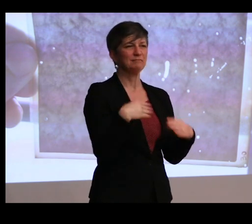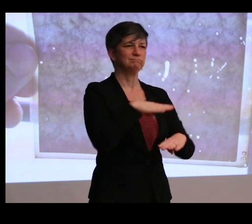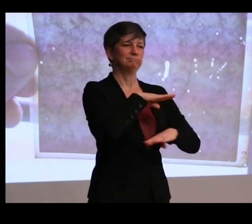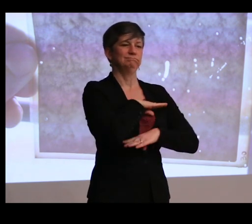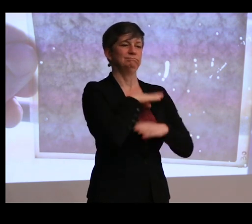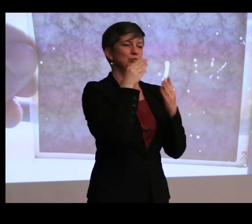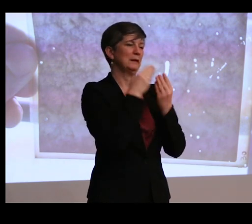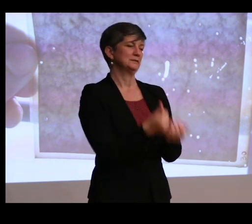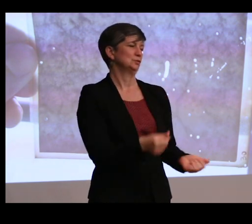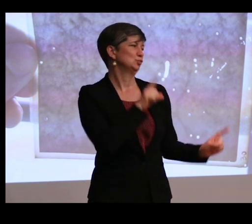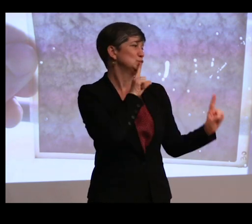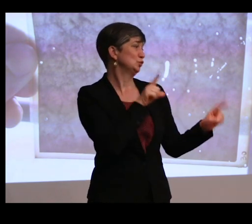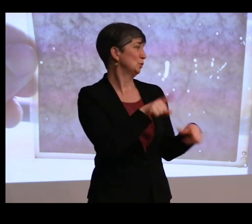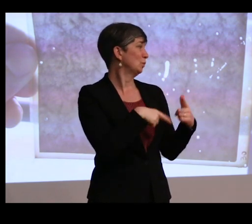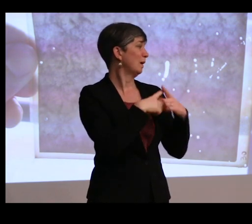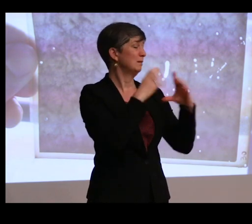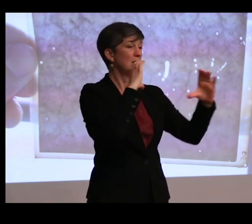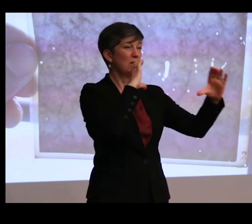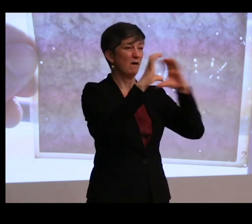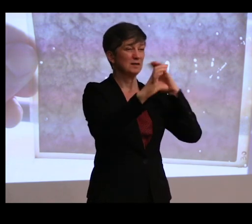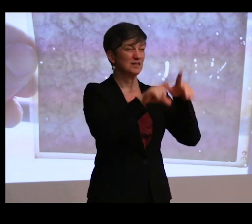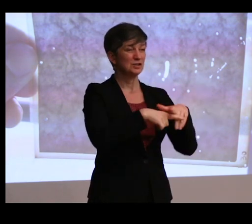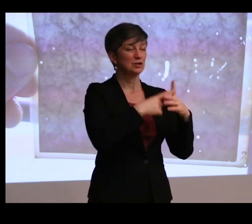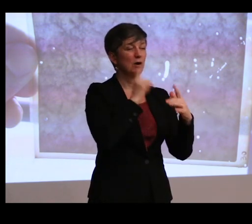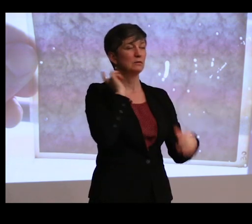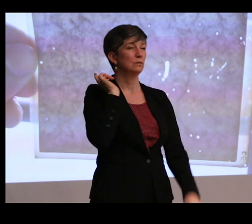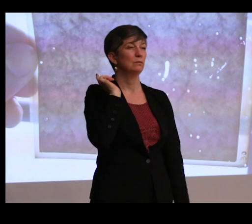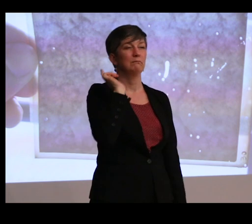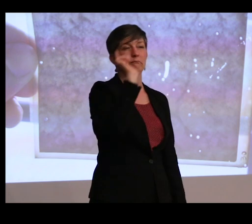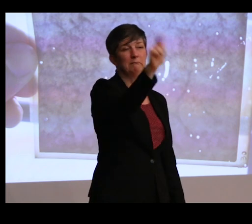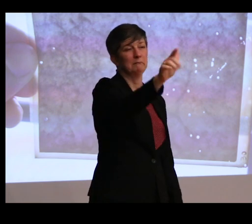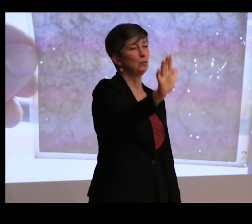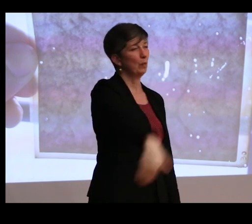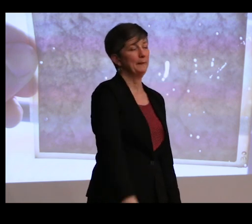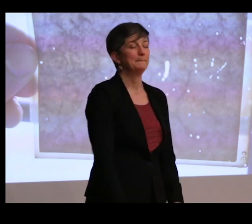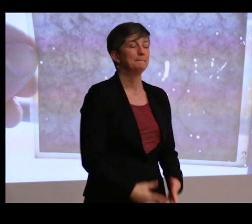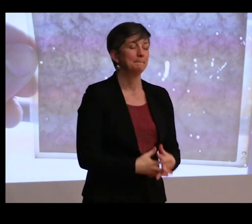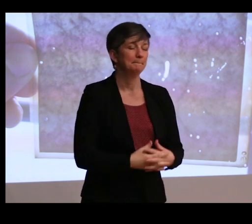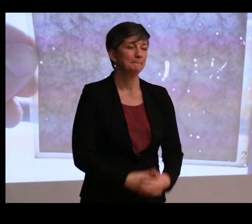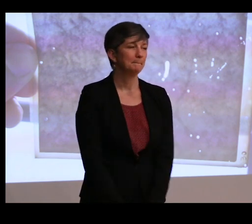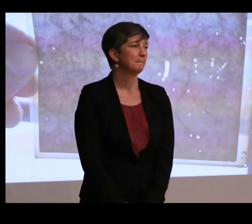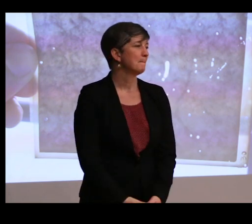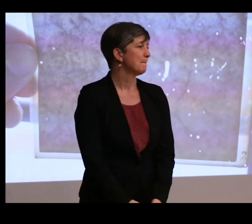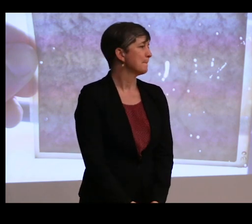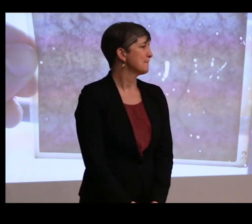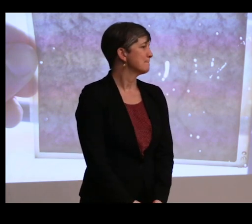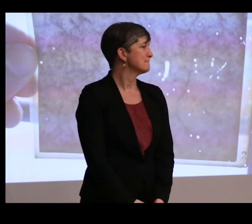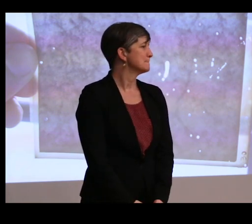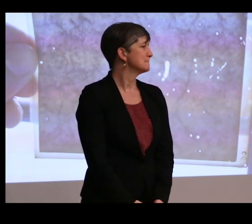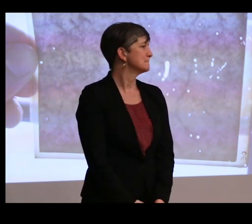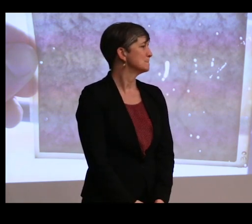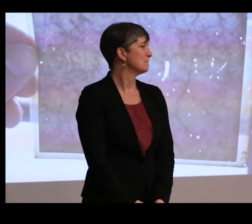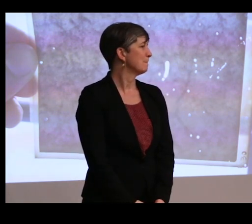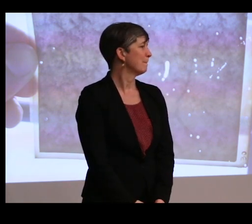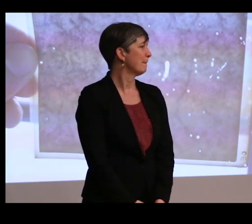resolution when the conversation starts after it's already over. Thank you. Thanks.